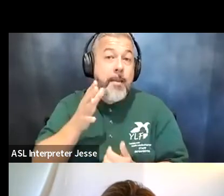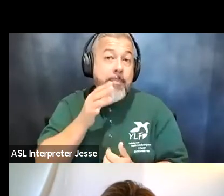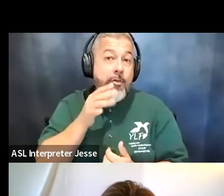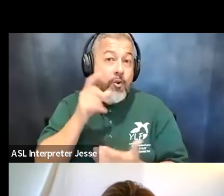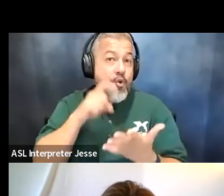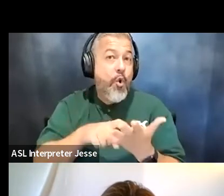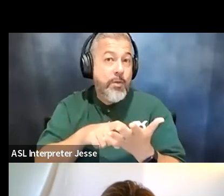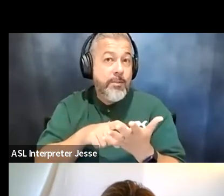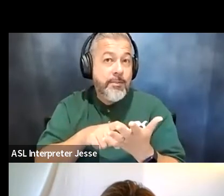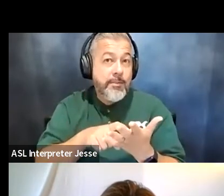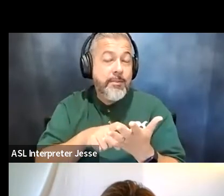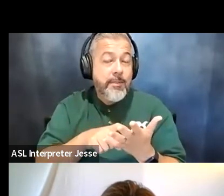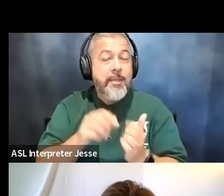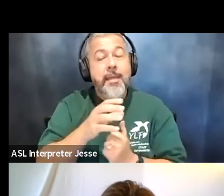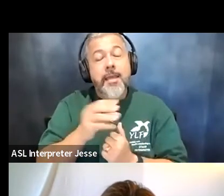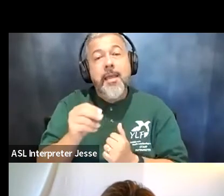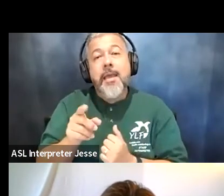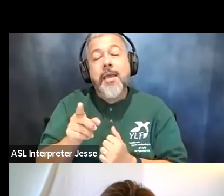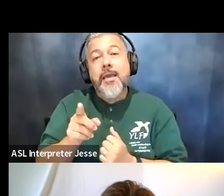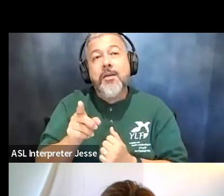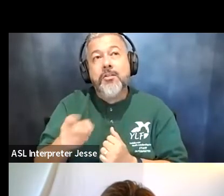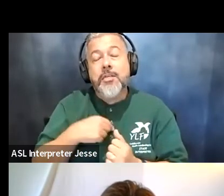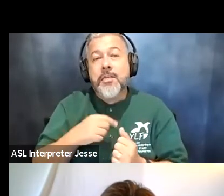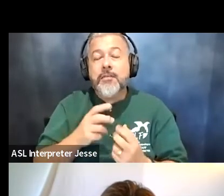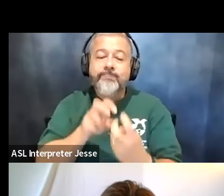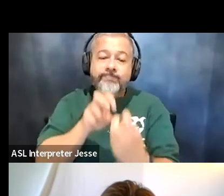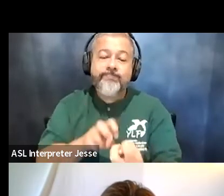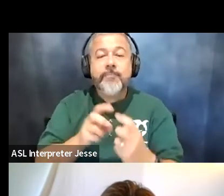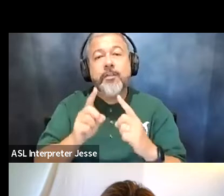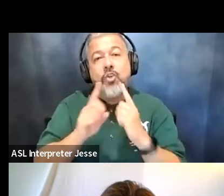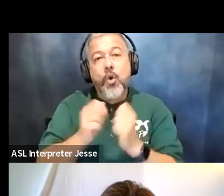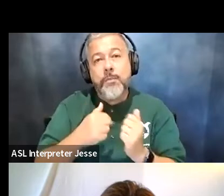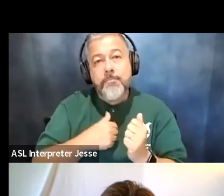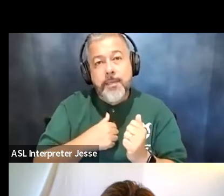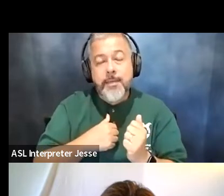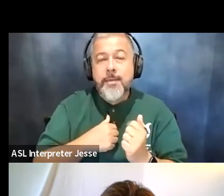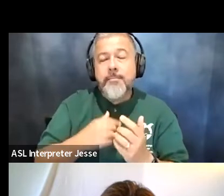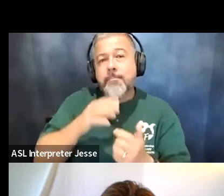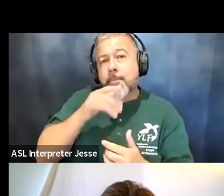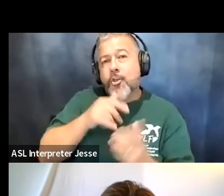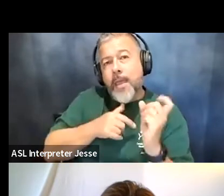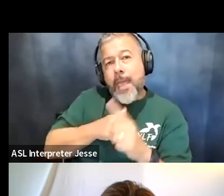and you know how to had a chat with me about you know why why am i you know being